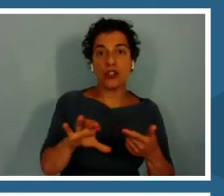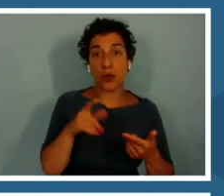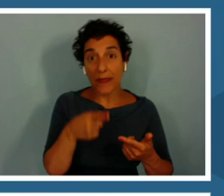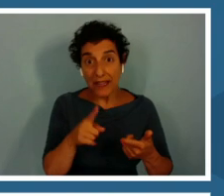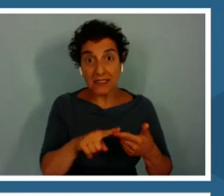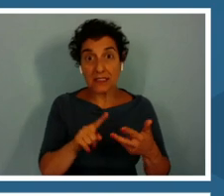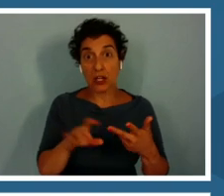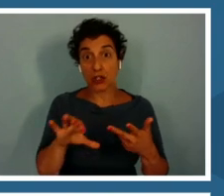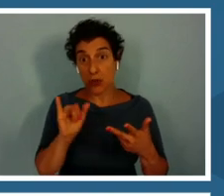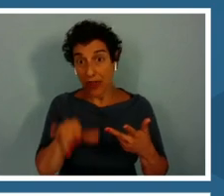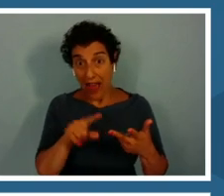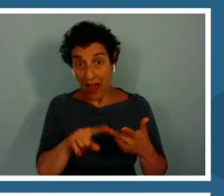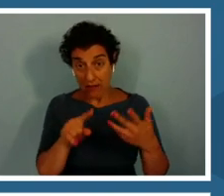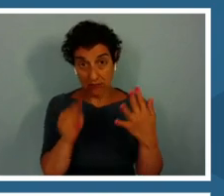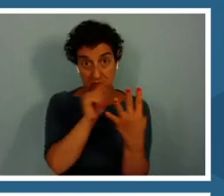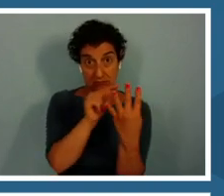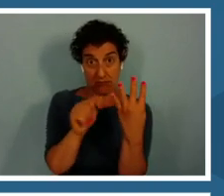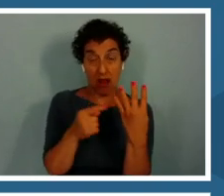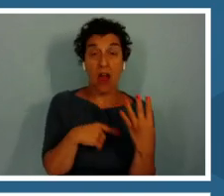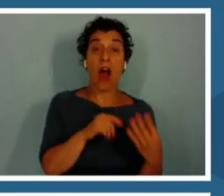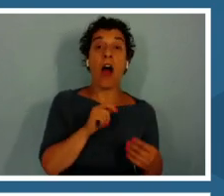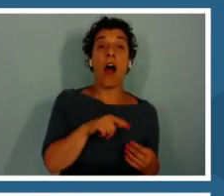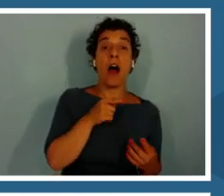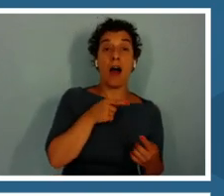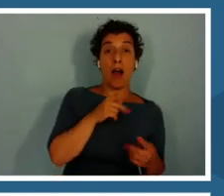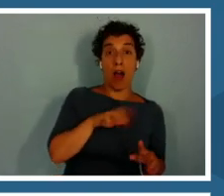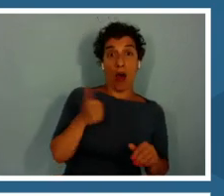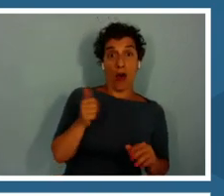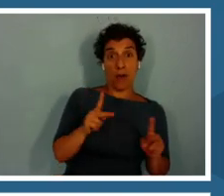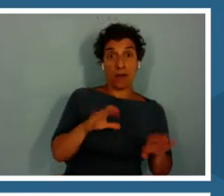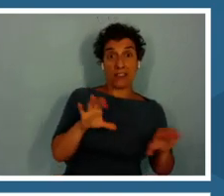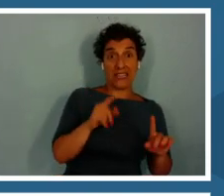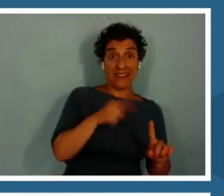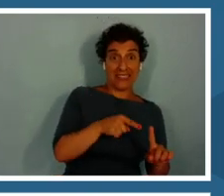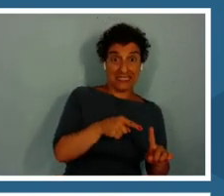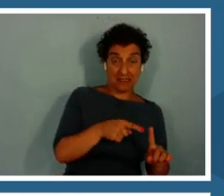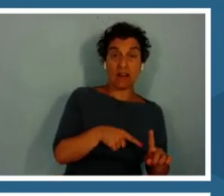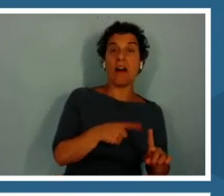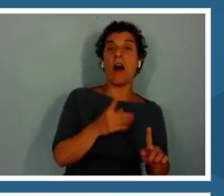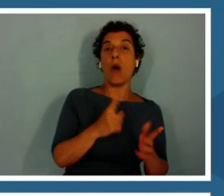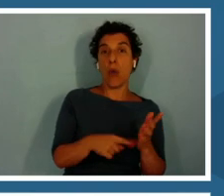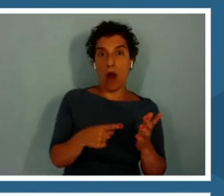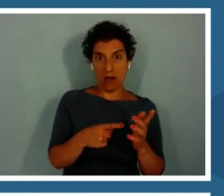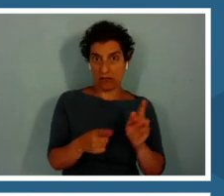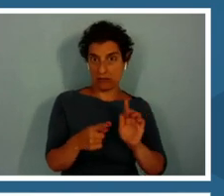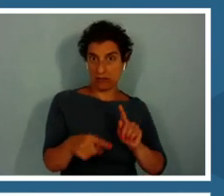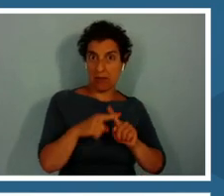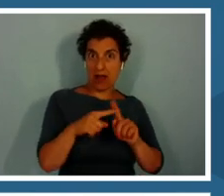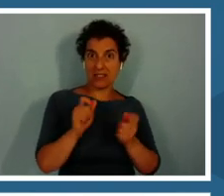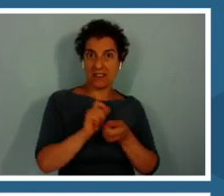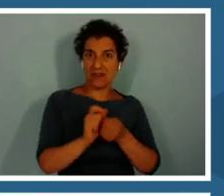done by doing this thing that of created a positive change. There's a link to a Google resource.